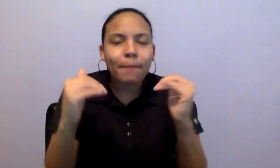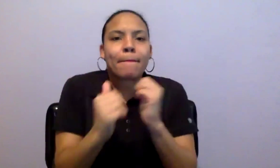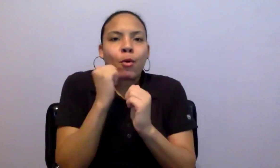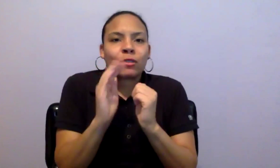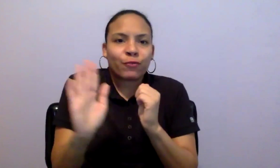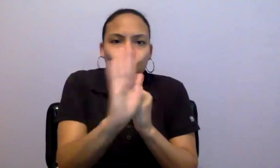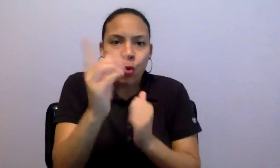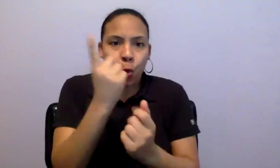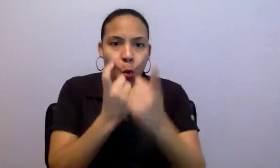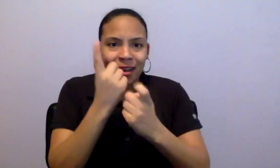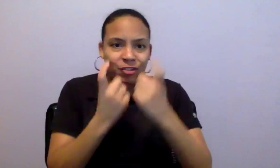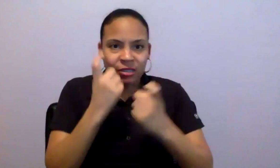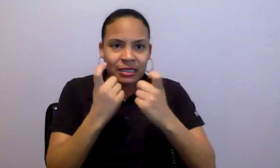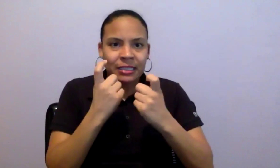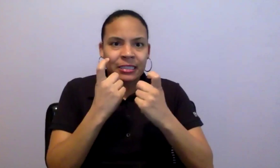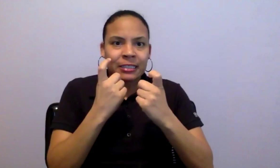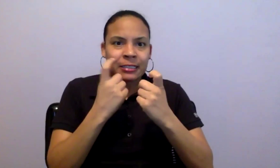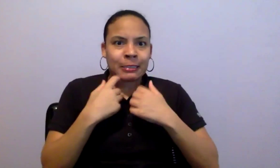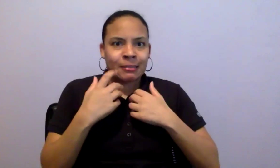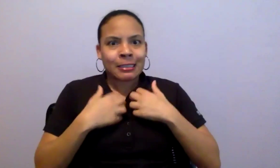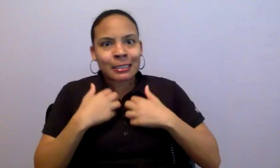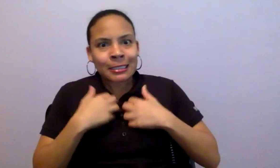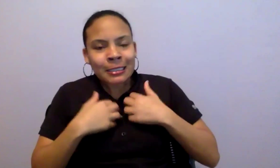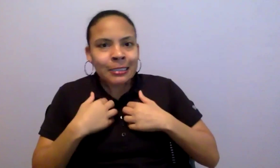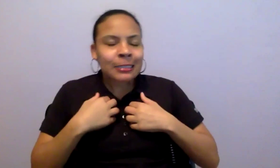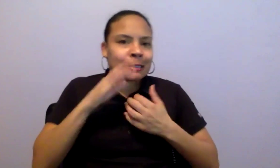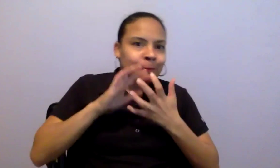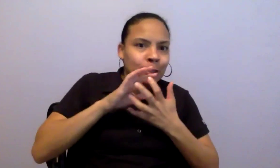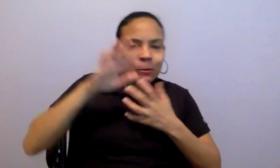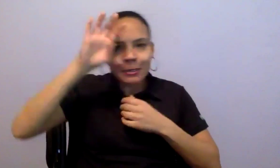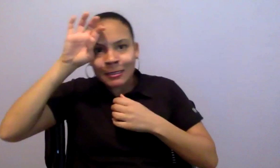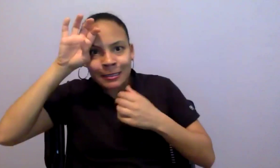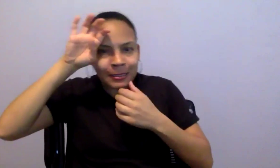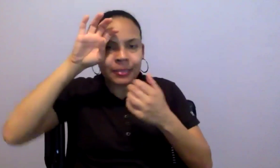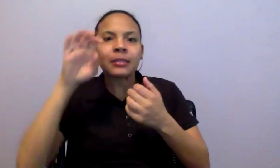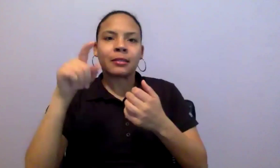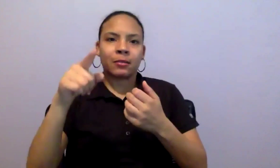least the burning ones. I recognize that folks are ‑‑ we have applications open. So, some folks are